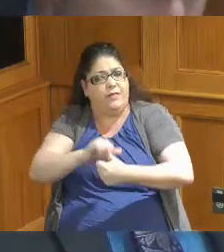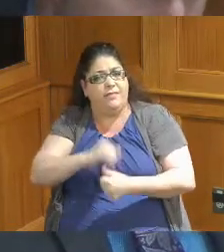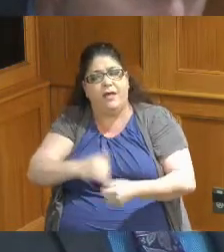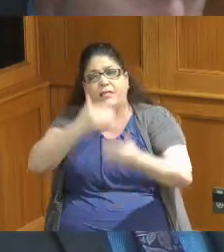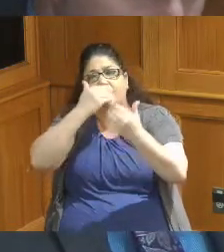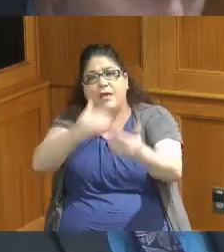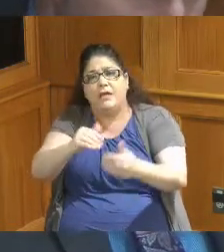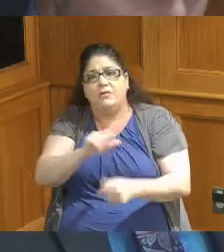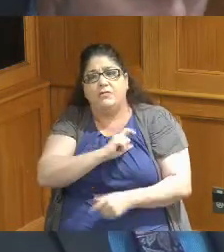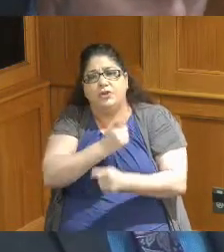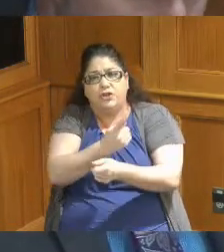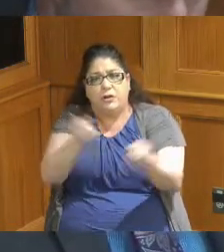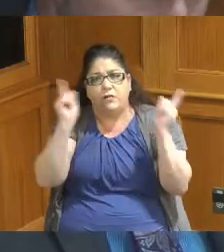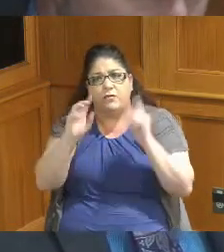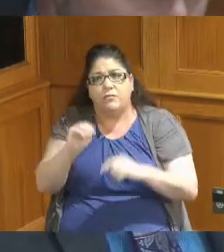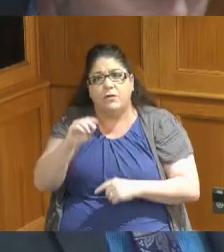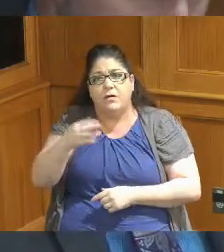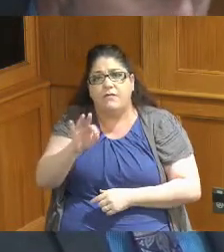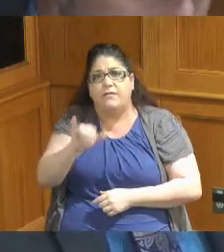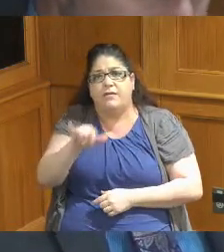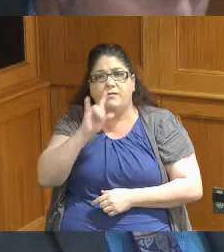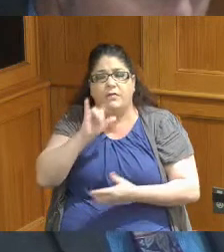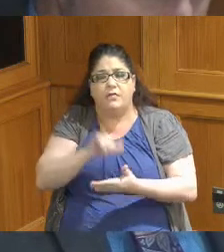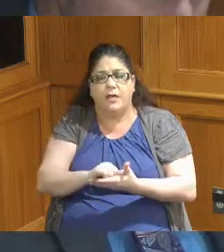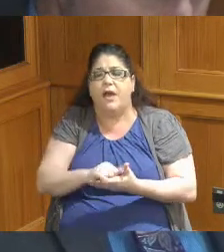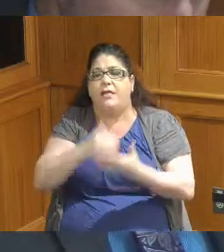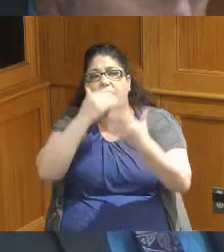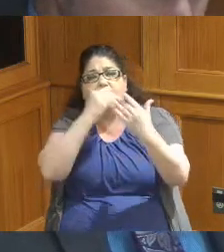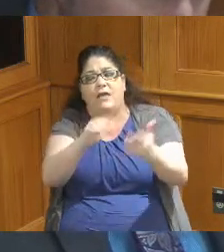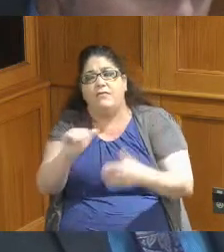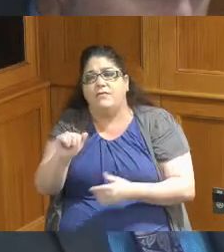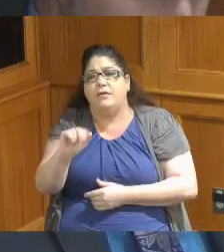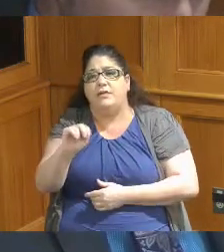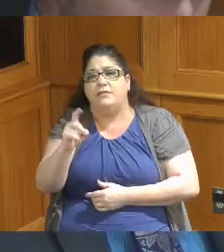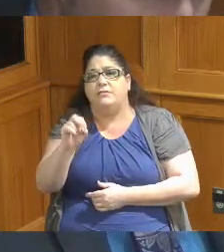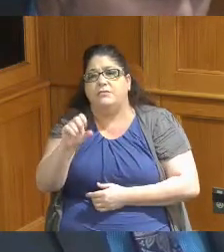for providing the service and and grateful that Anderson Township will be the beneficiary of the